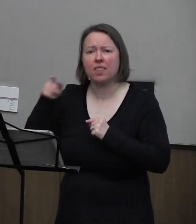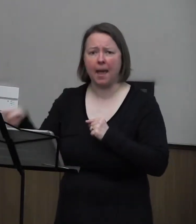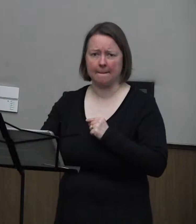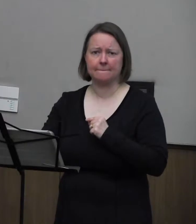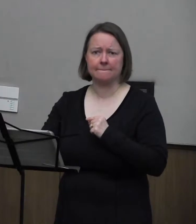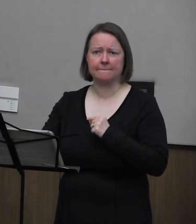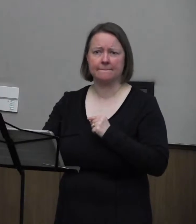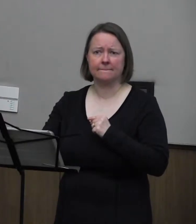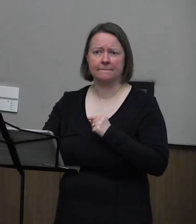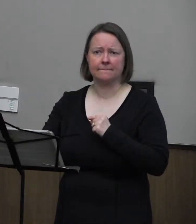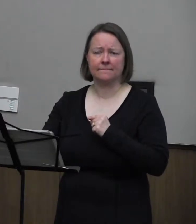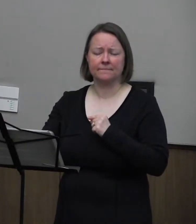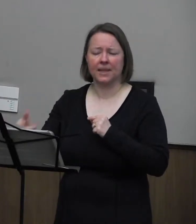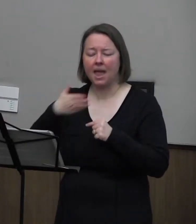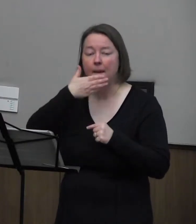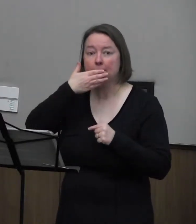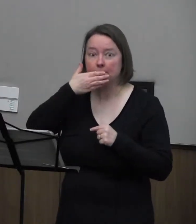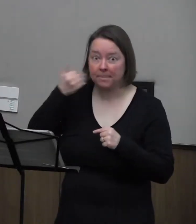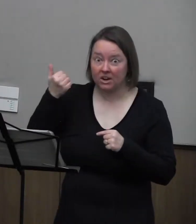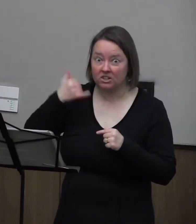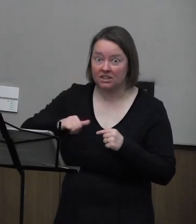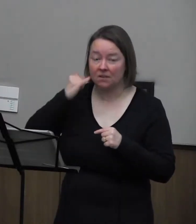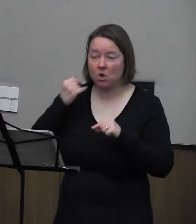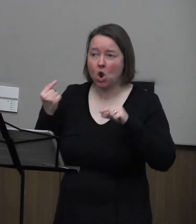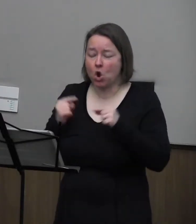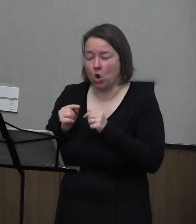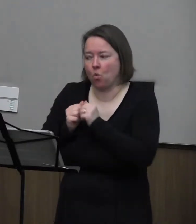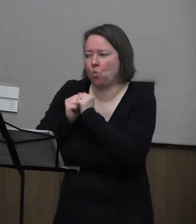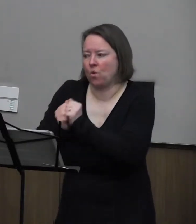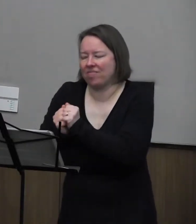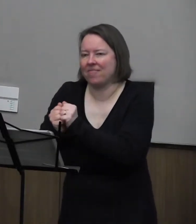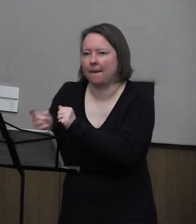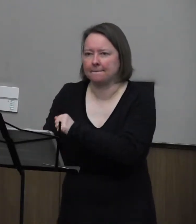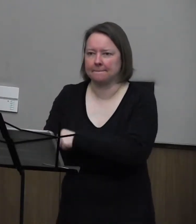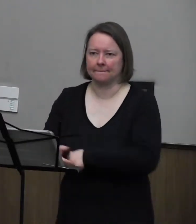and better still if we hurt with them.